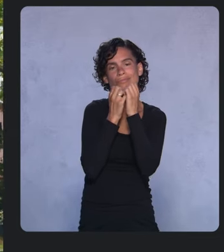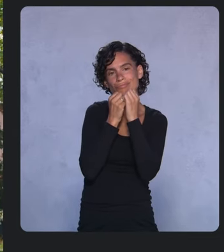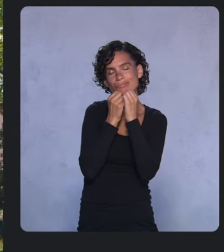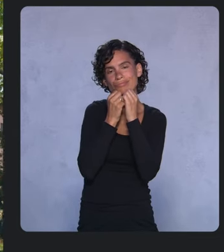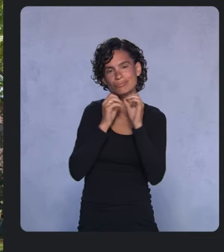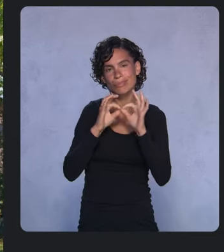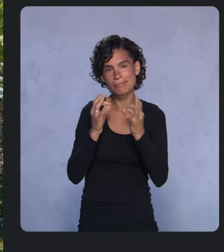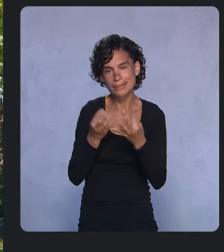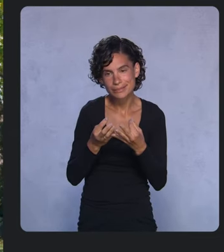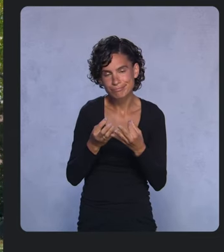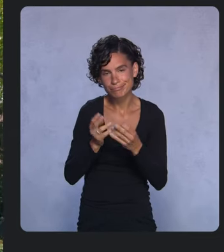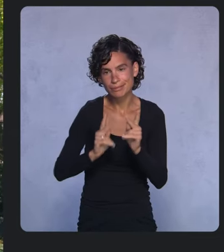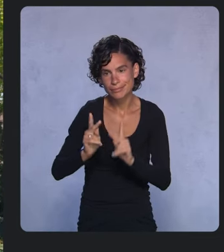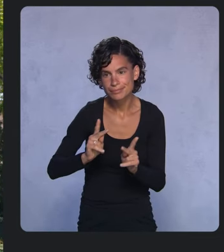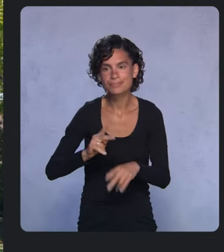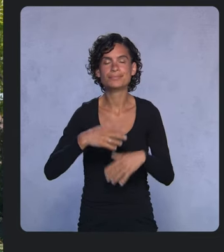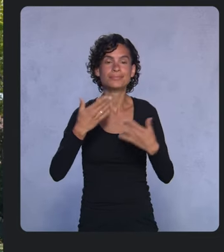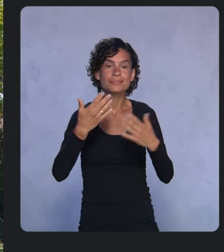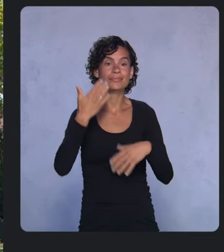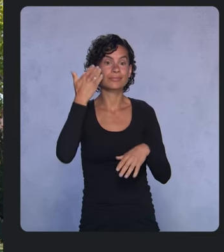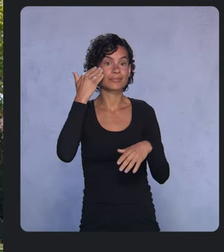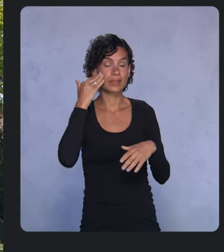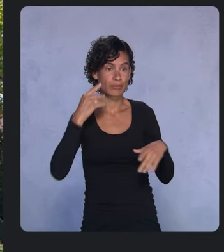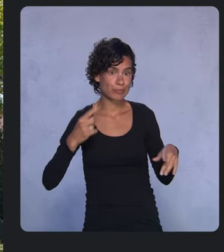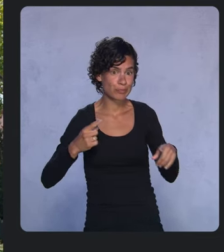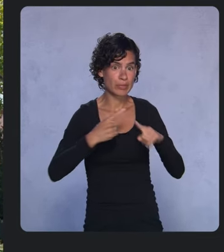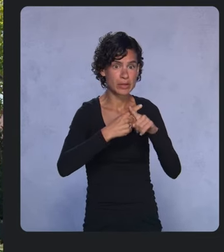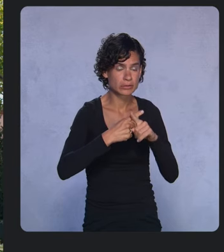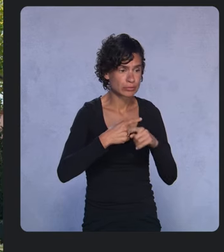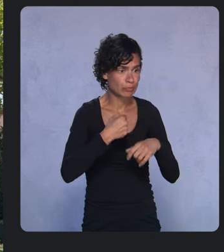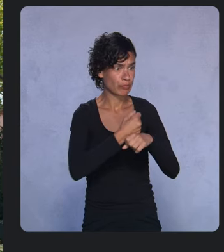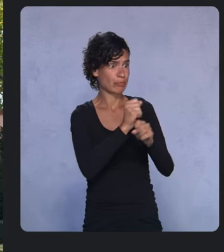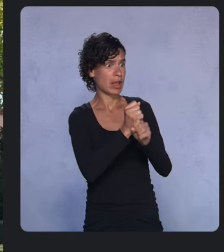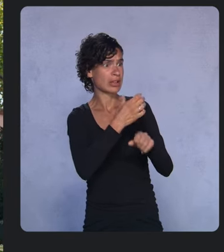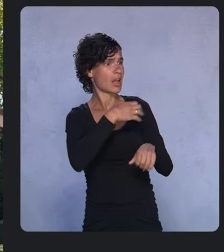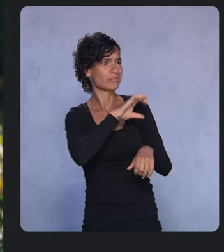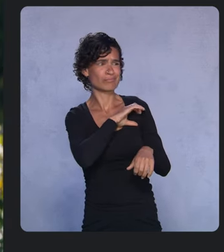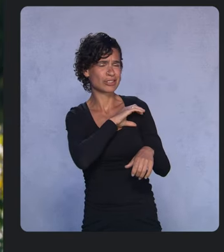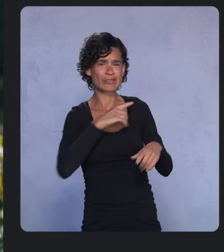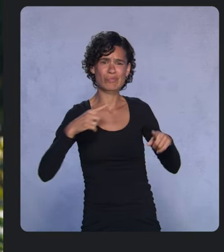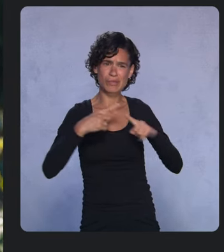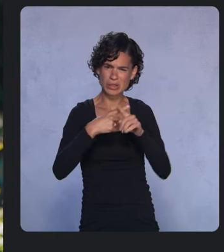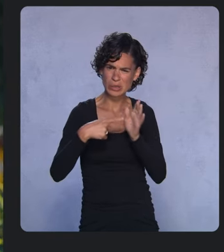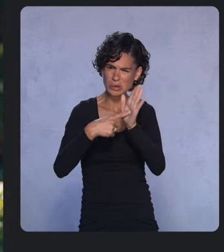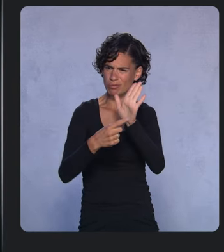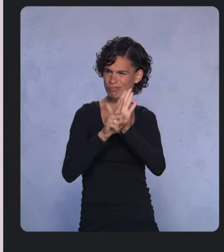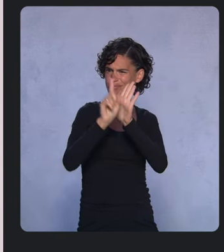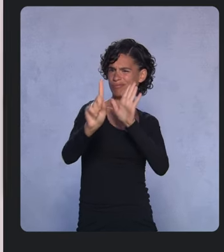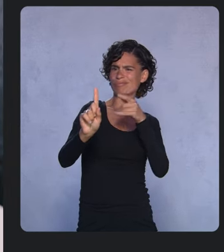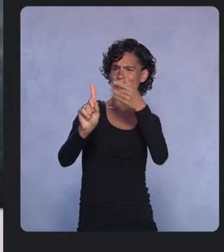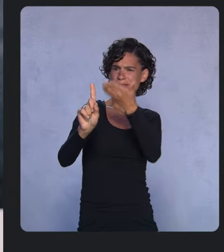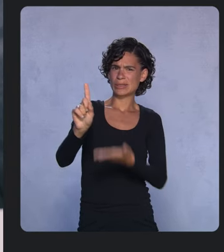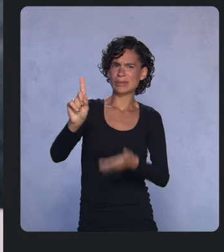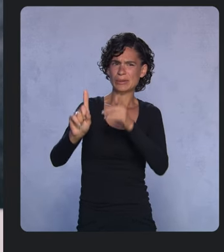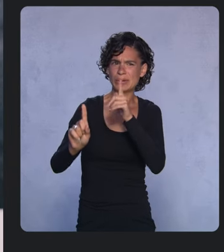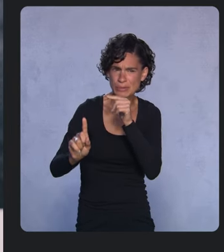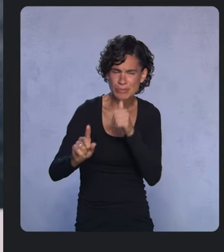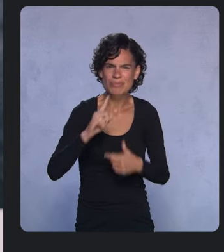As we know, crisis doesn’t create character. It reveals it. And it’s been amazing to see developers like you coming up with solutions